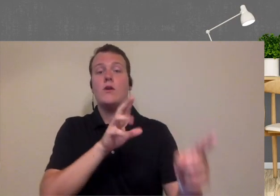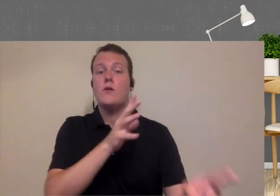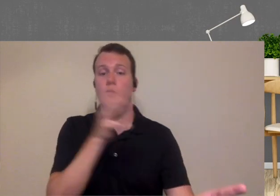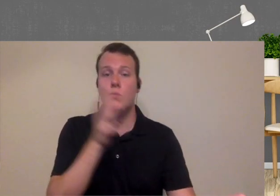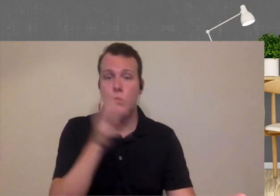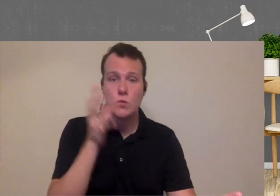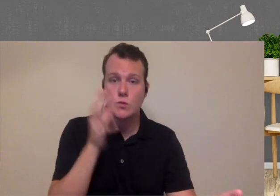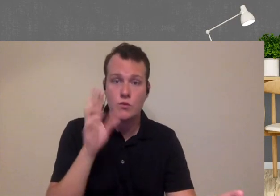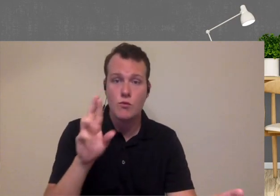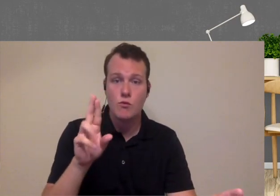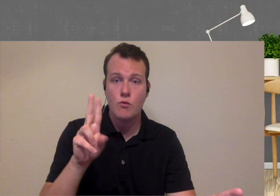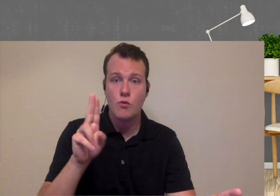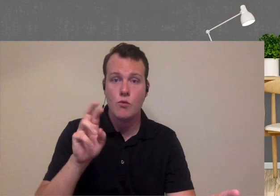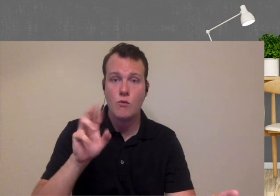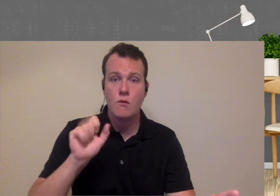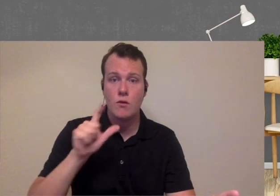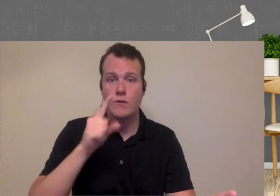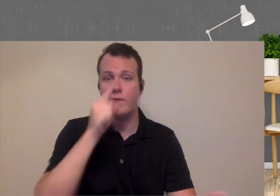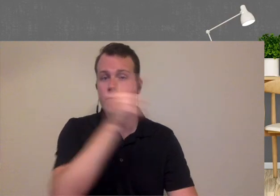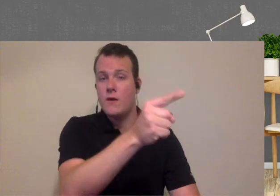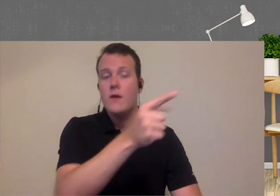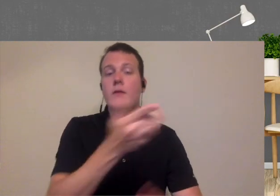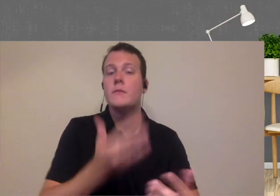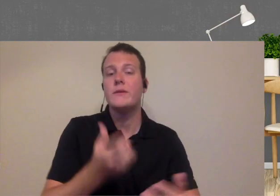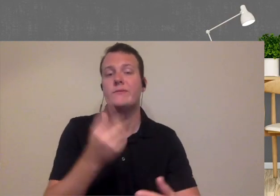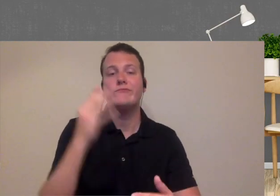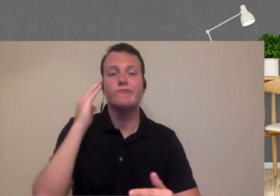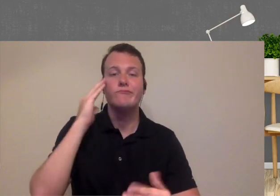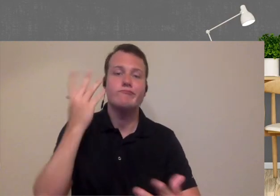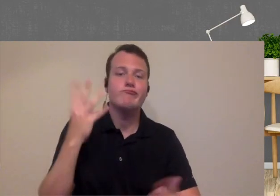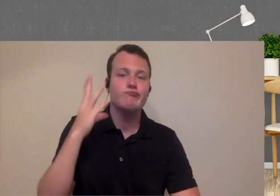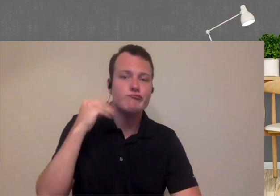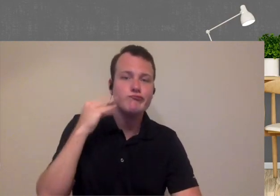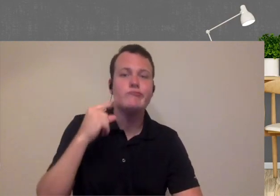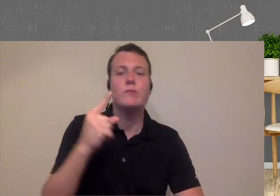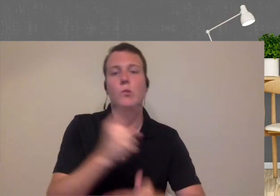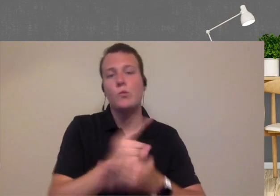more rural areas those patients are used to having to wait maybe a week to two